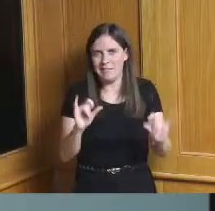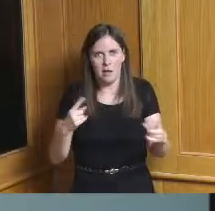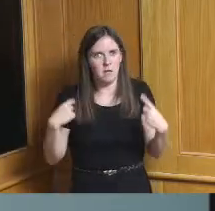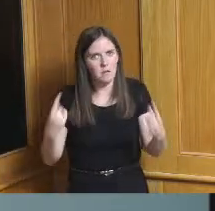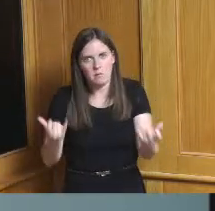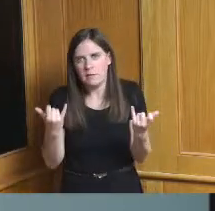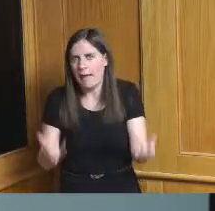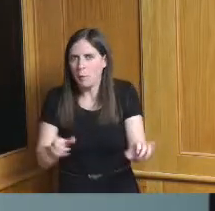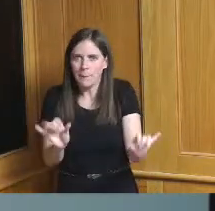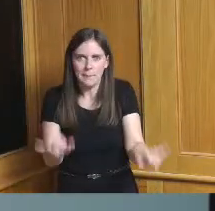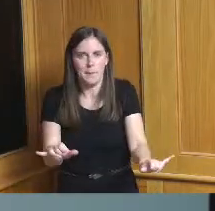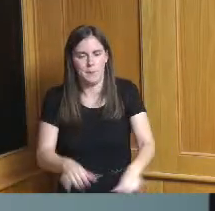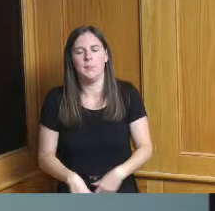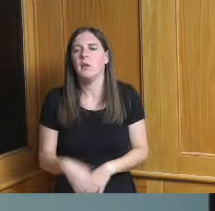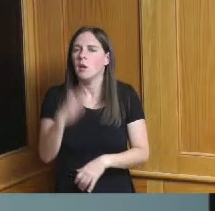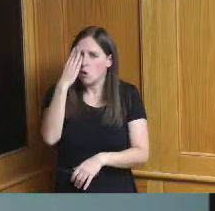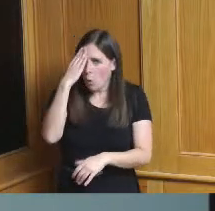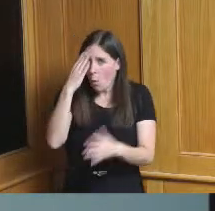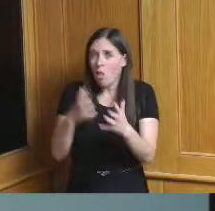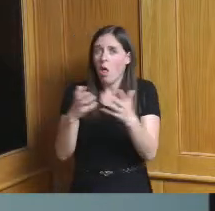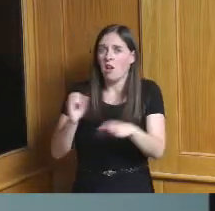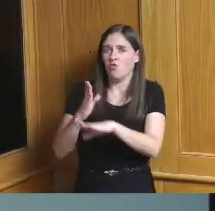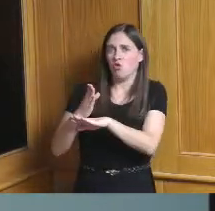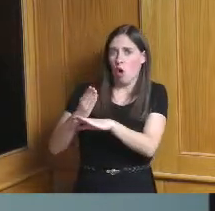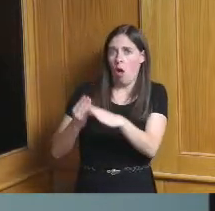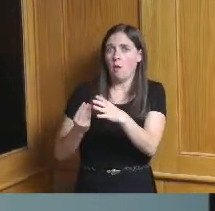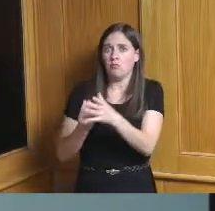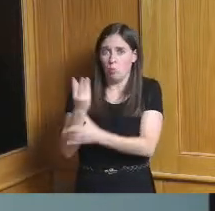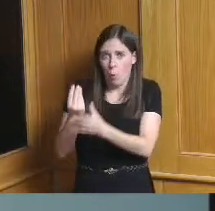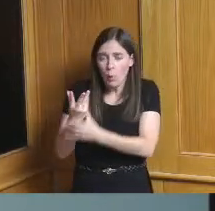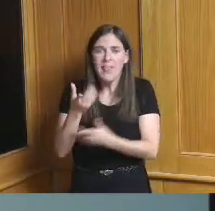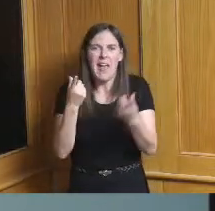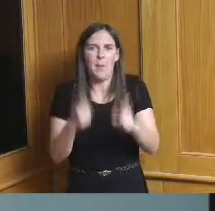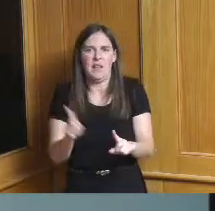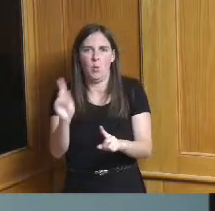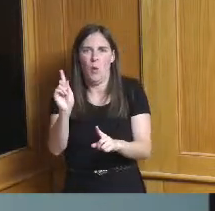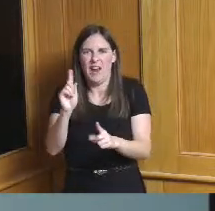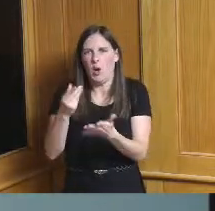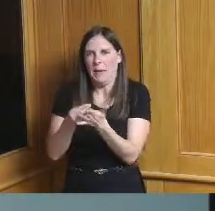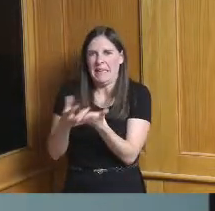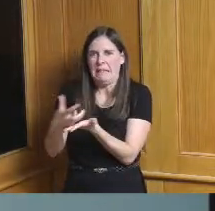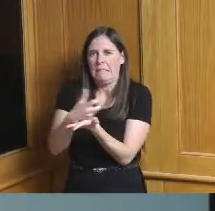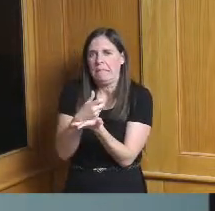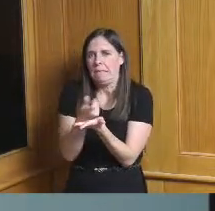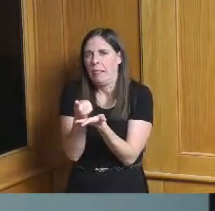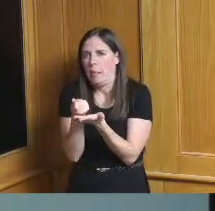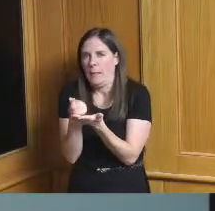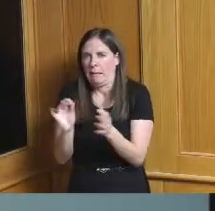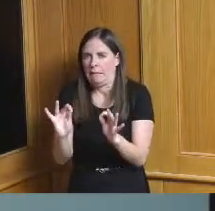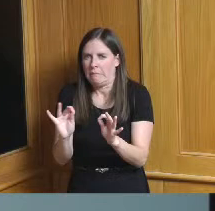of the job growth we have is in low-wage jobs and that creates some issues it creates uneven market